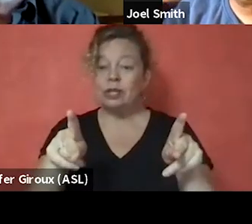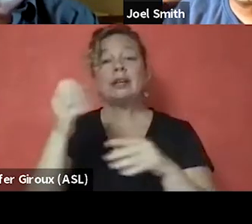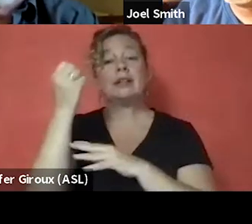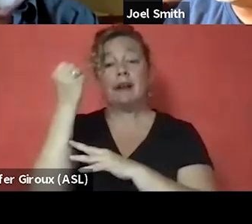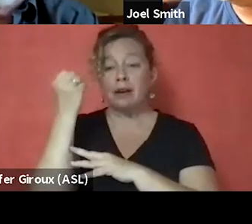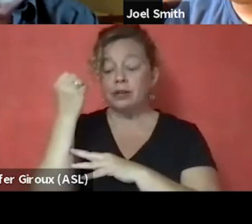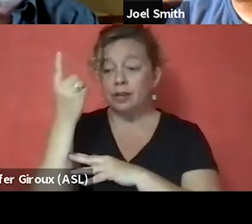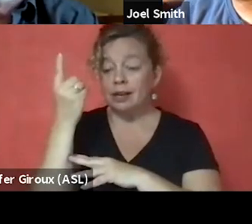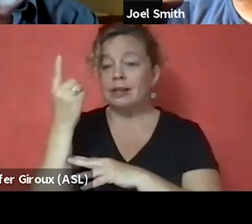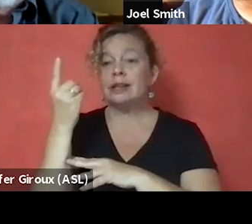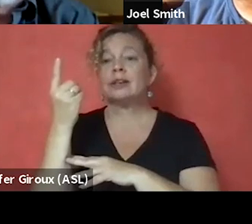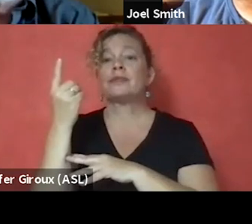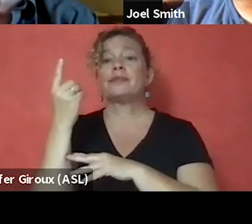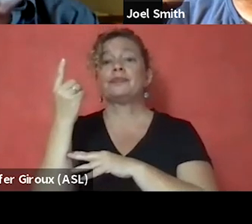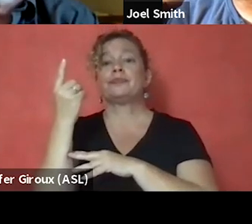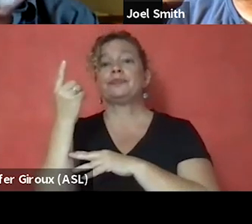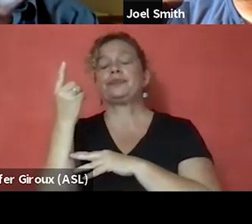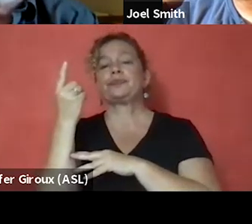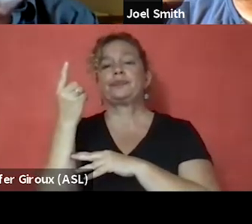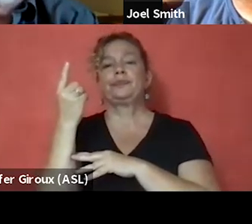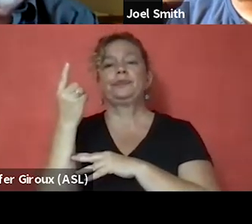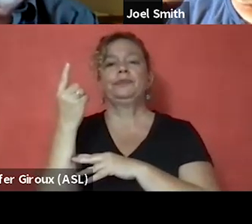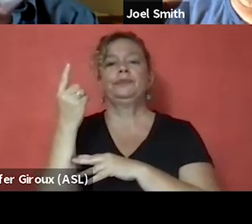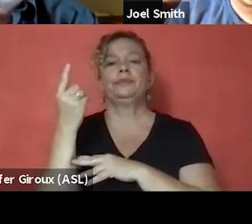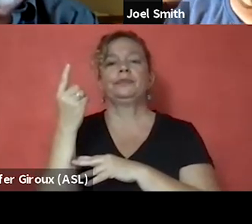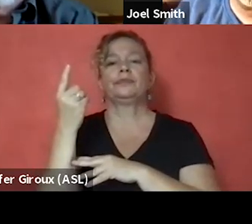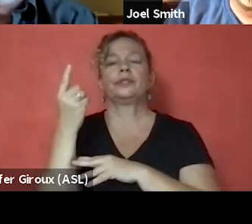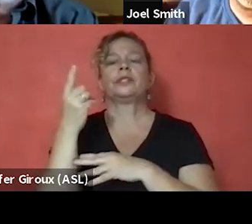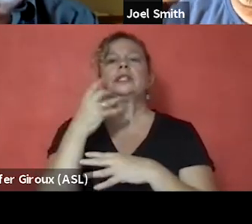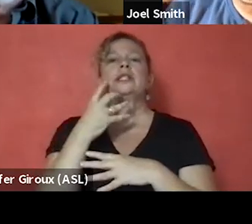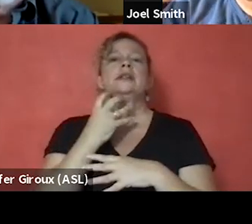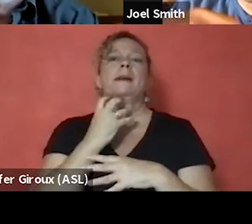the compassion that everyone else is getting.